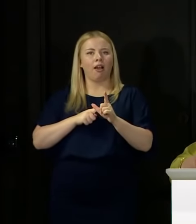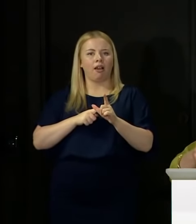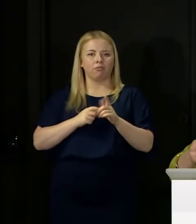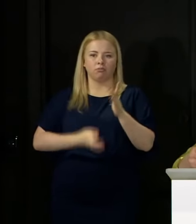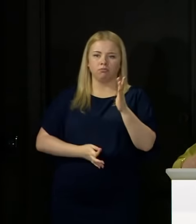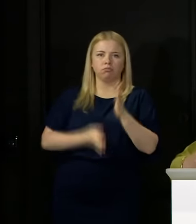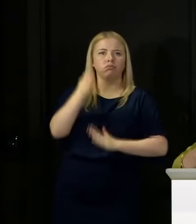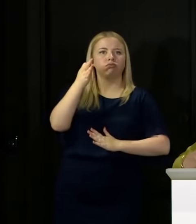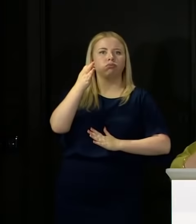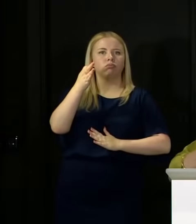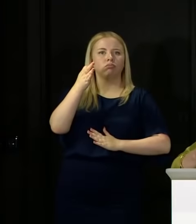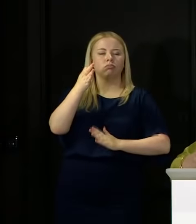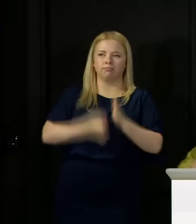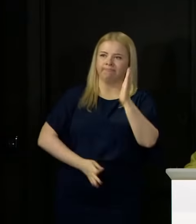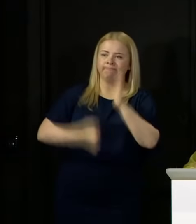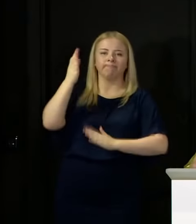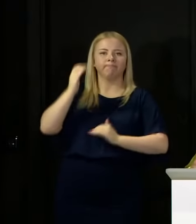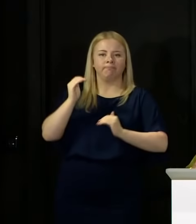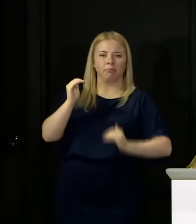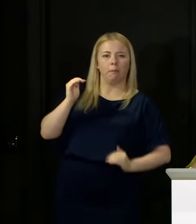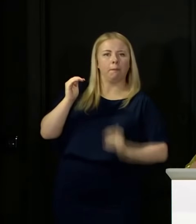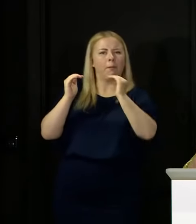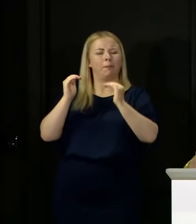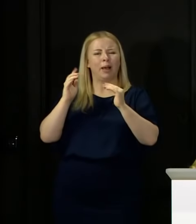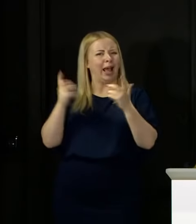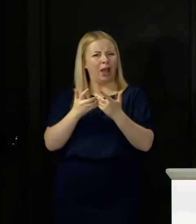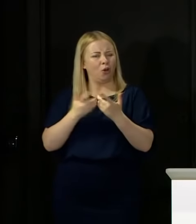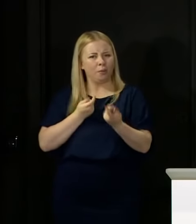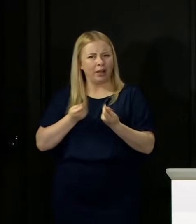Now, what that says is that system of moderation was necessary.